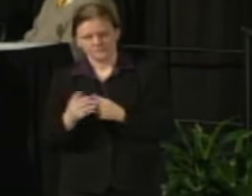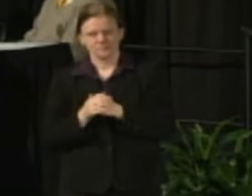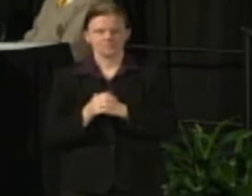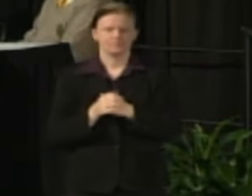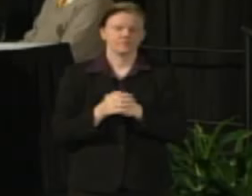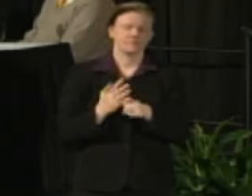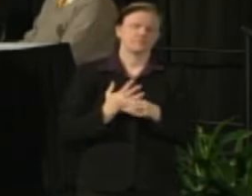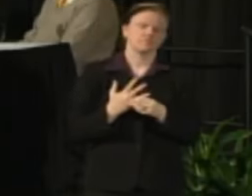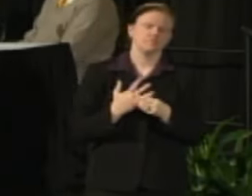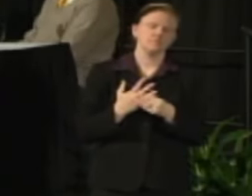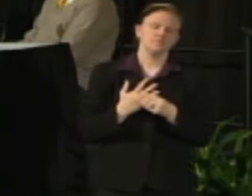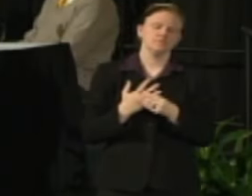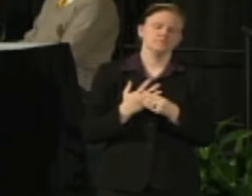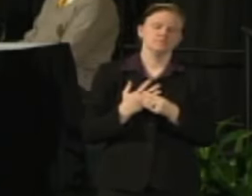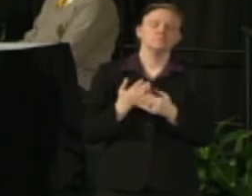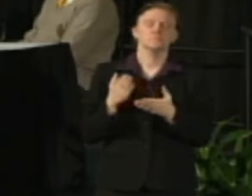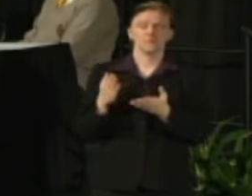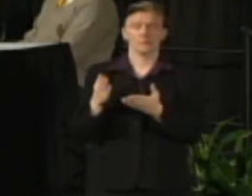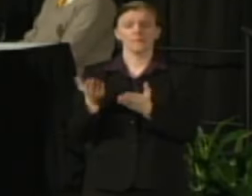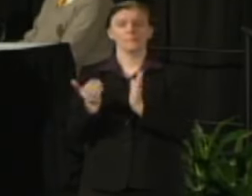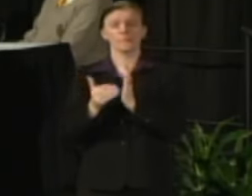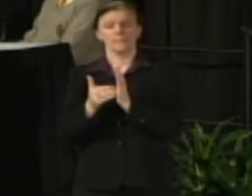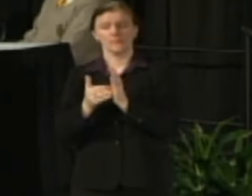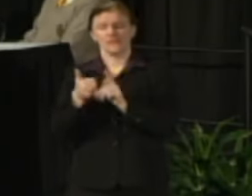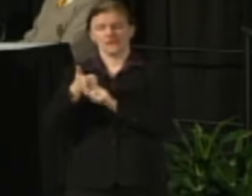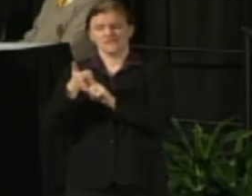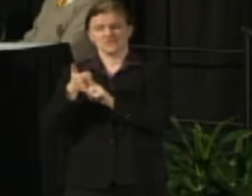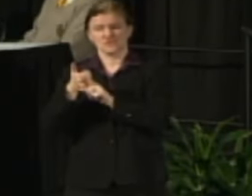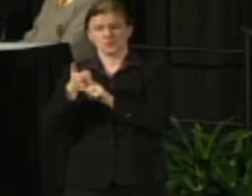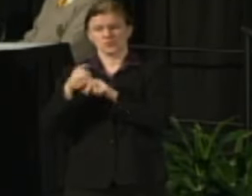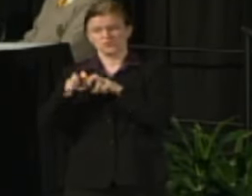The Board would be responsible for its personnel structure and employment policies.